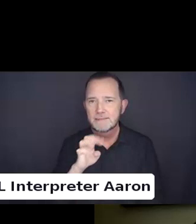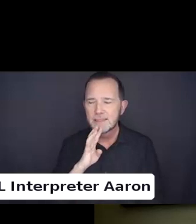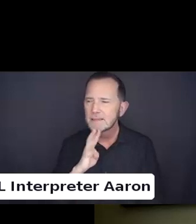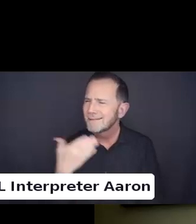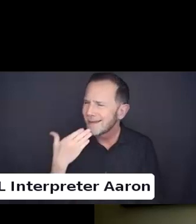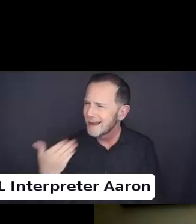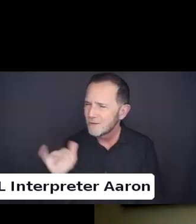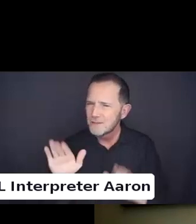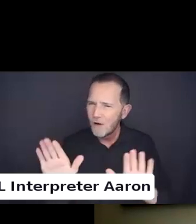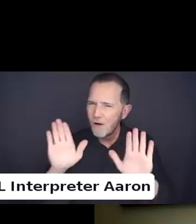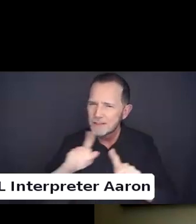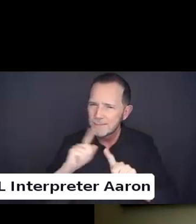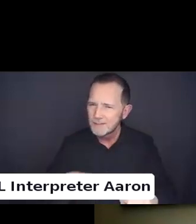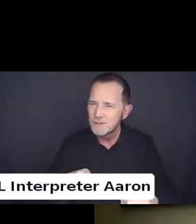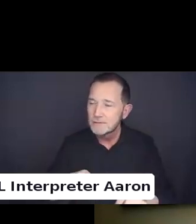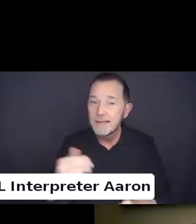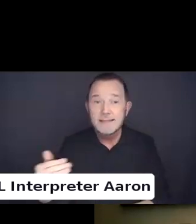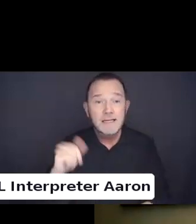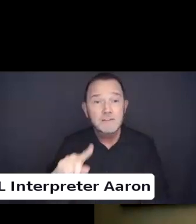Can we please have the next question?